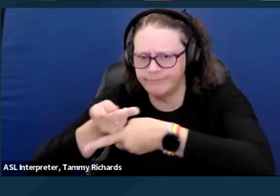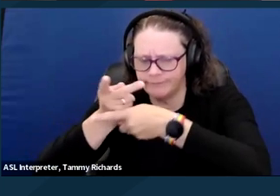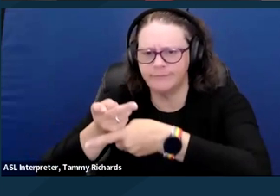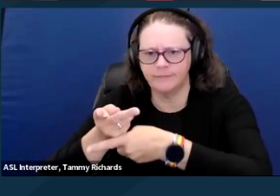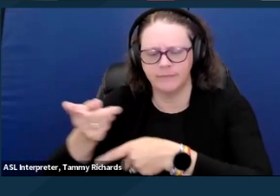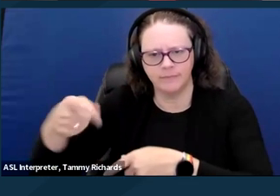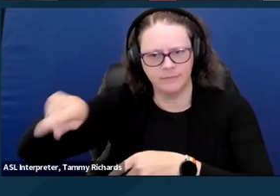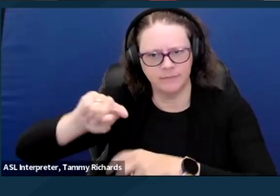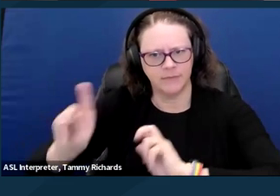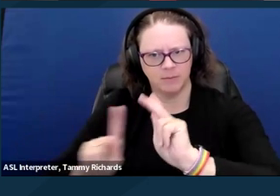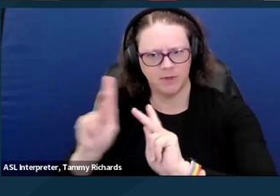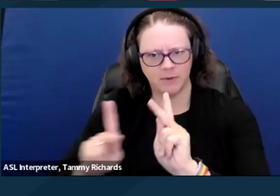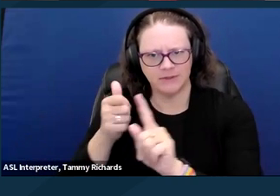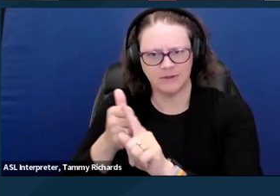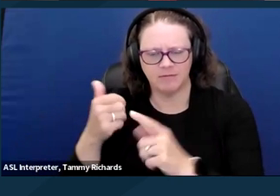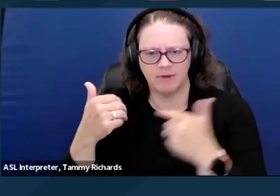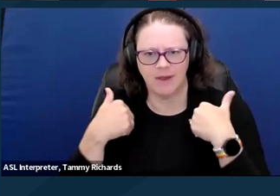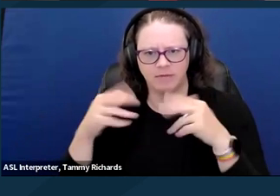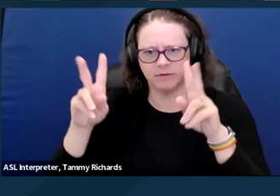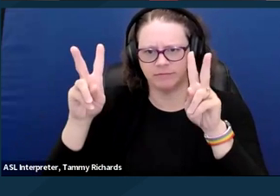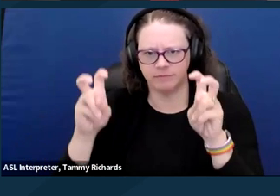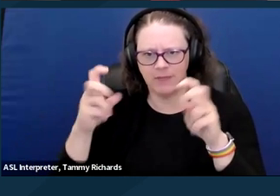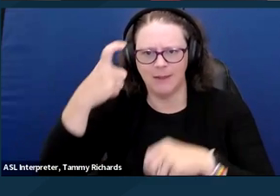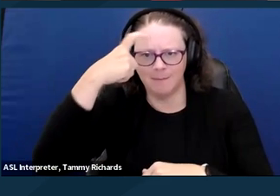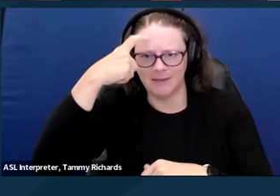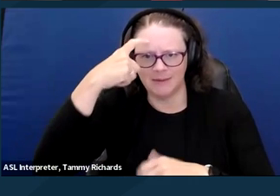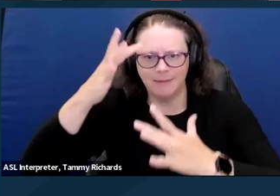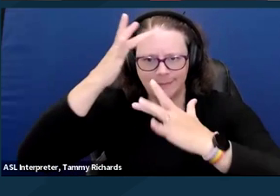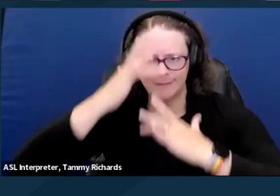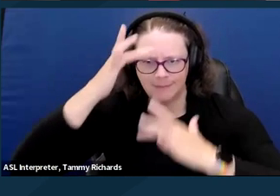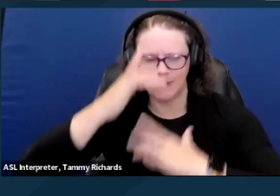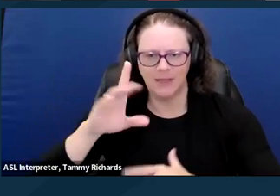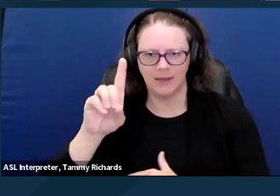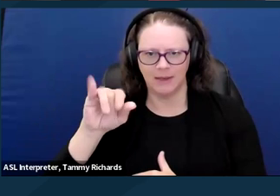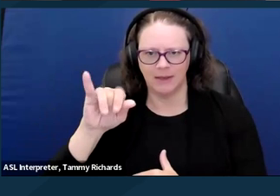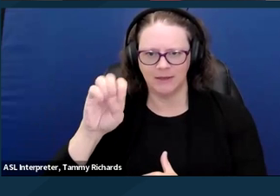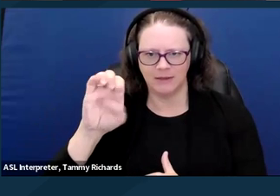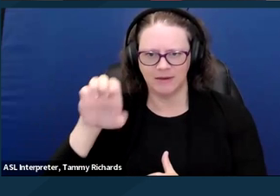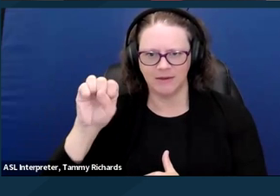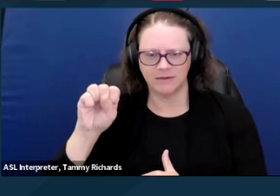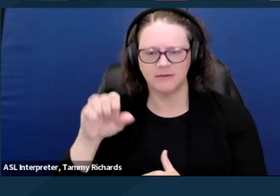persons with, quote, "mental diseases", including both mental health disabilities